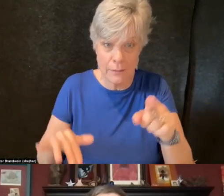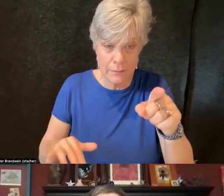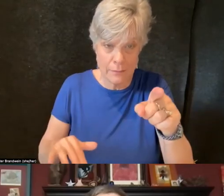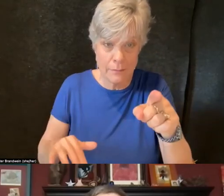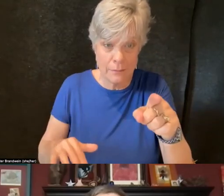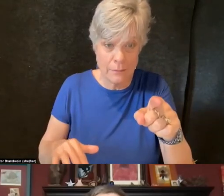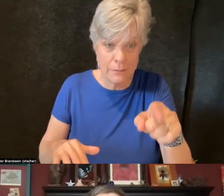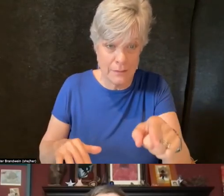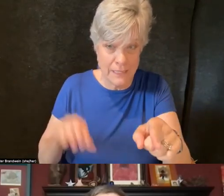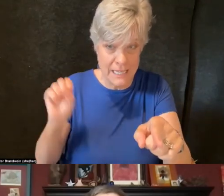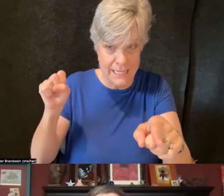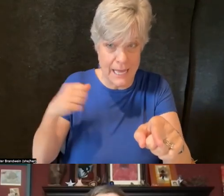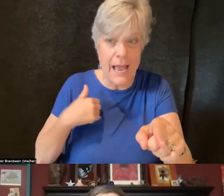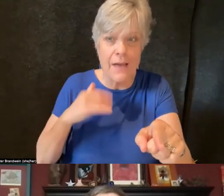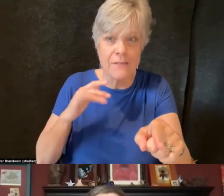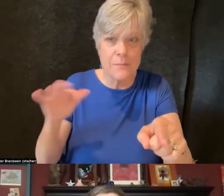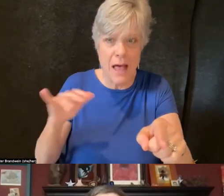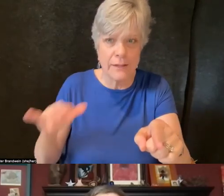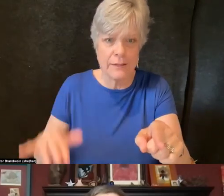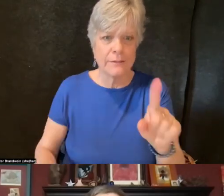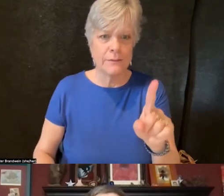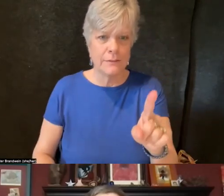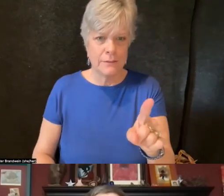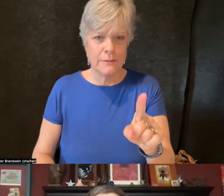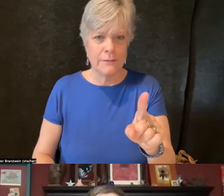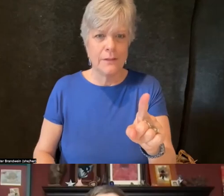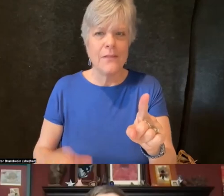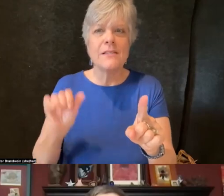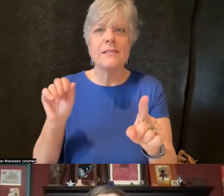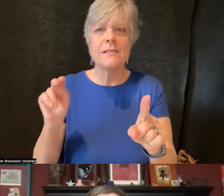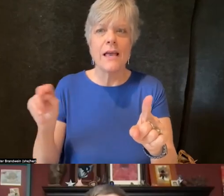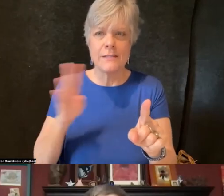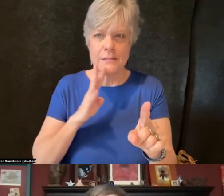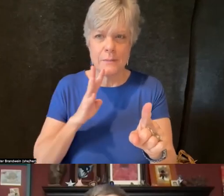Yes, if I... This is Ann speaking. If I copied it correctly,